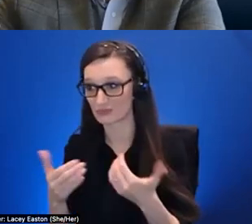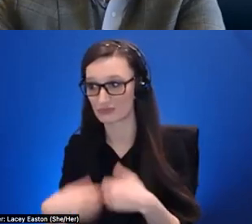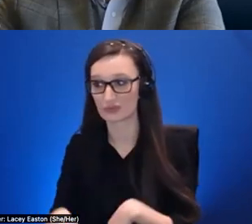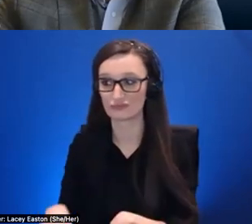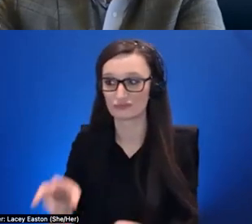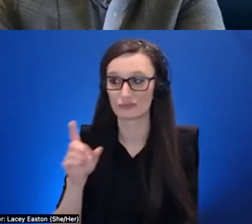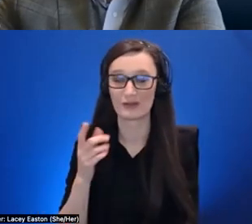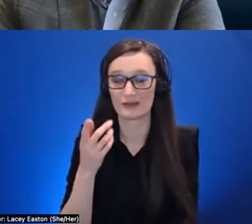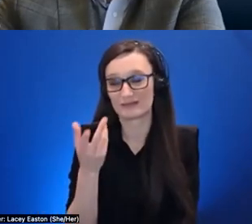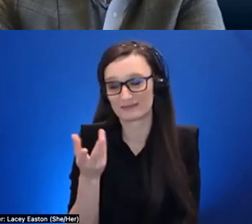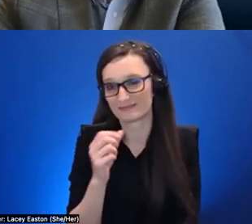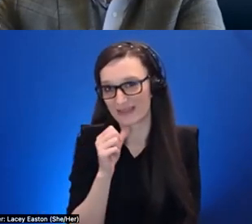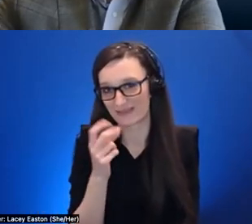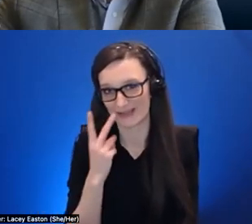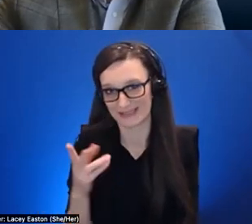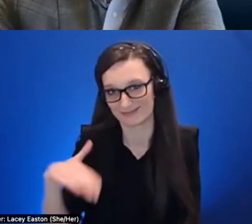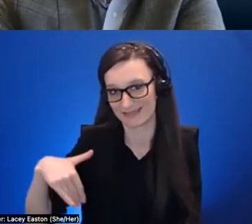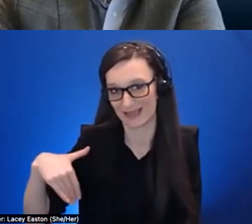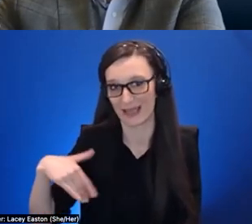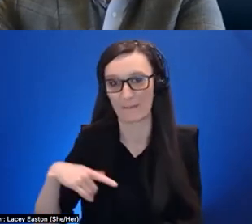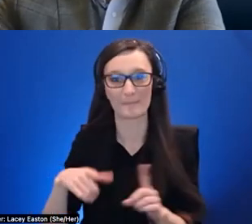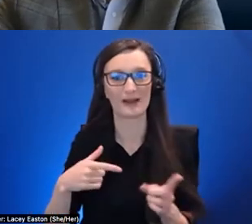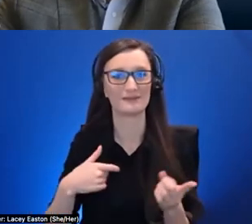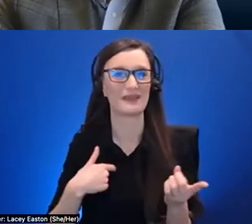and i'm also a very skeptical person being a faculty and all that so i would just say that